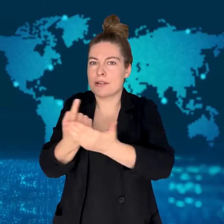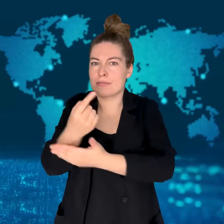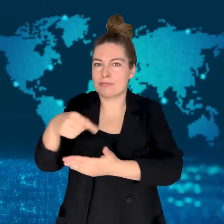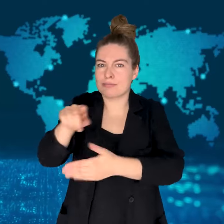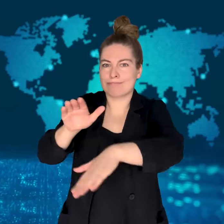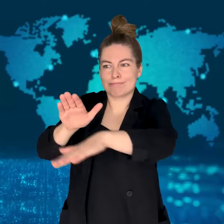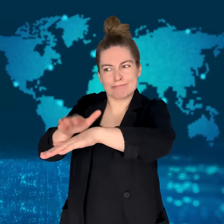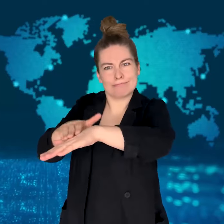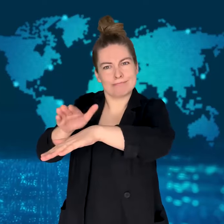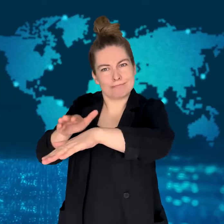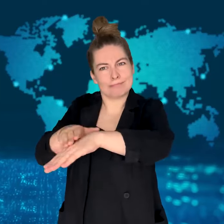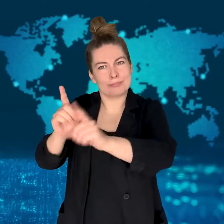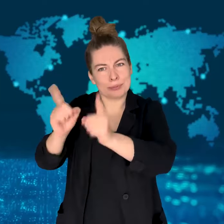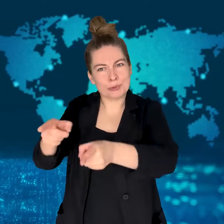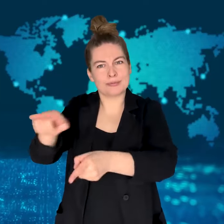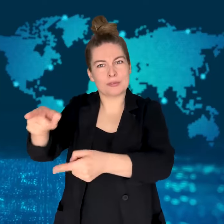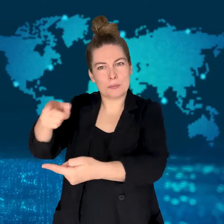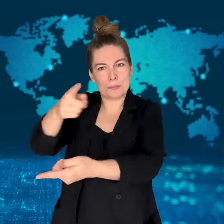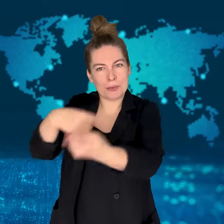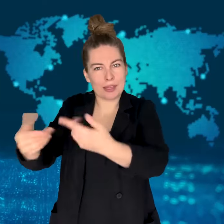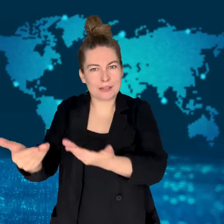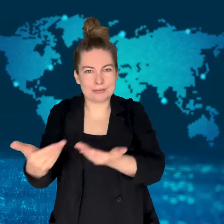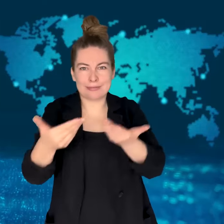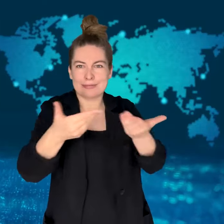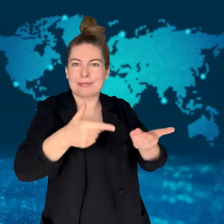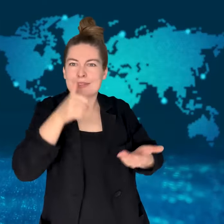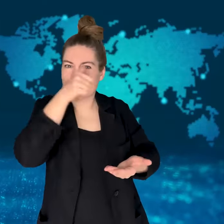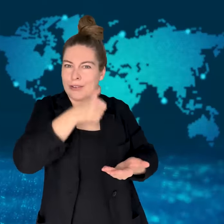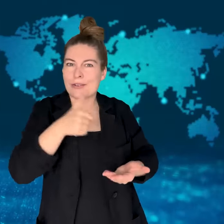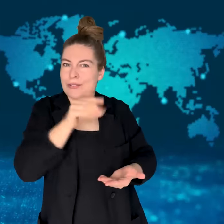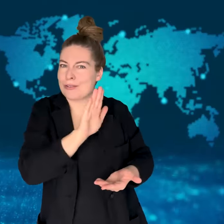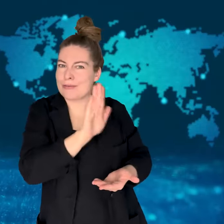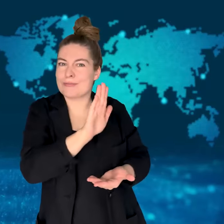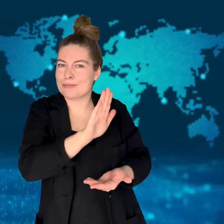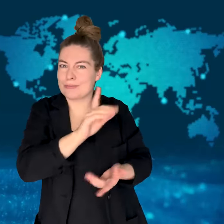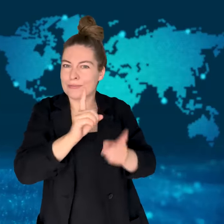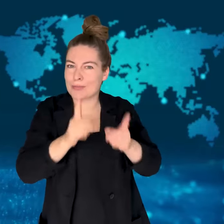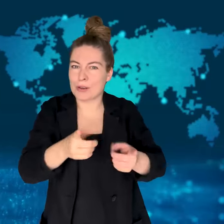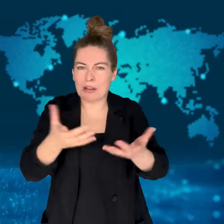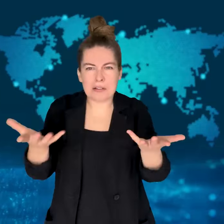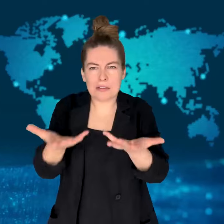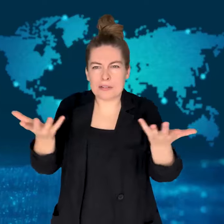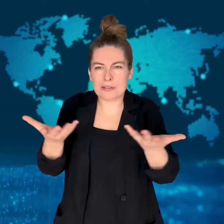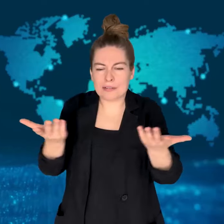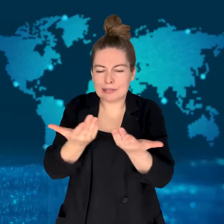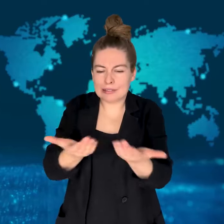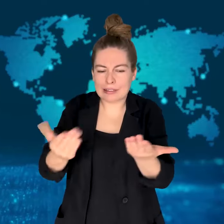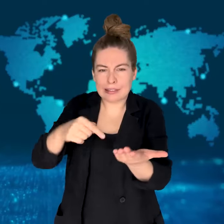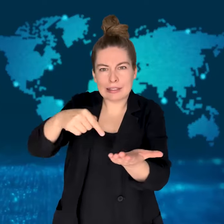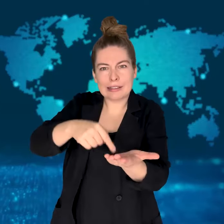which are altar tablets from Ethiopia.